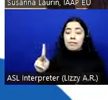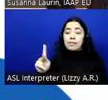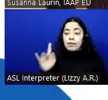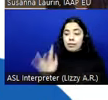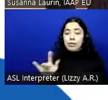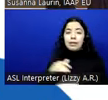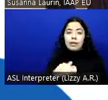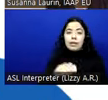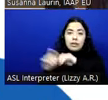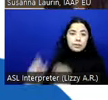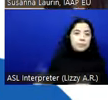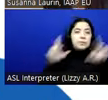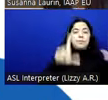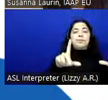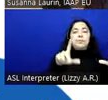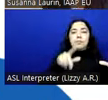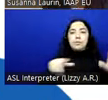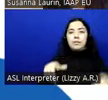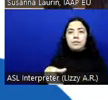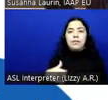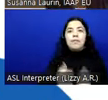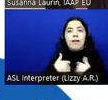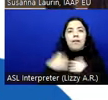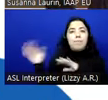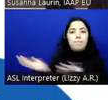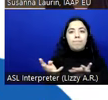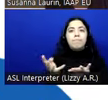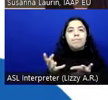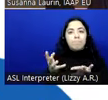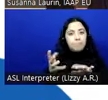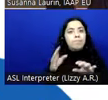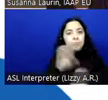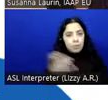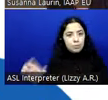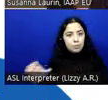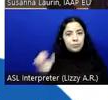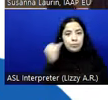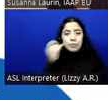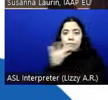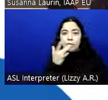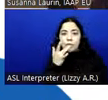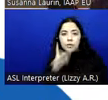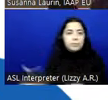with a link that one of my colleagues put in the chat if you prefer to see the captions separately.